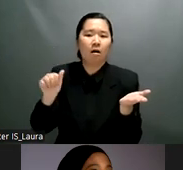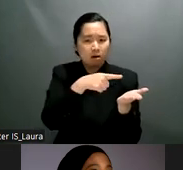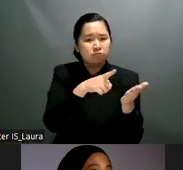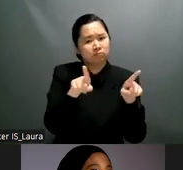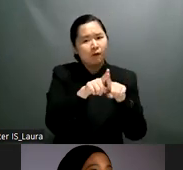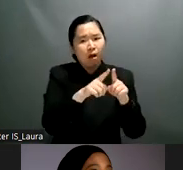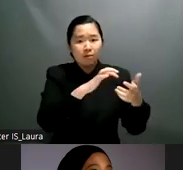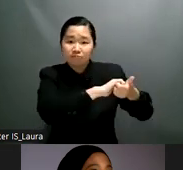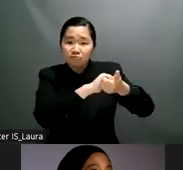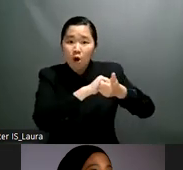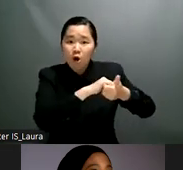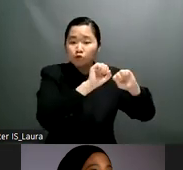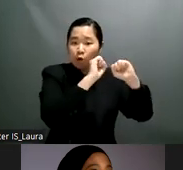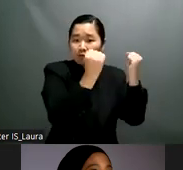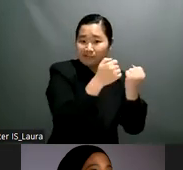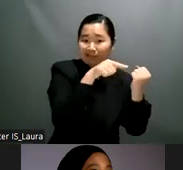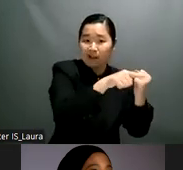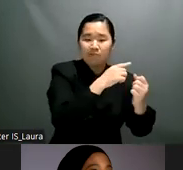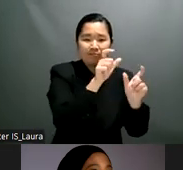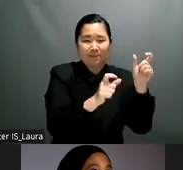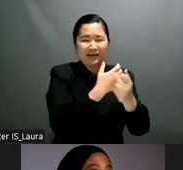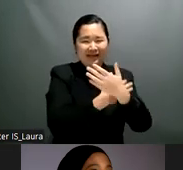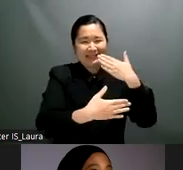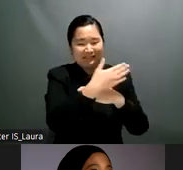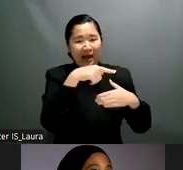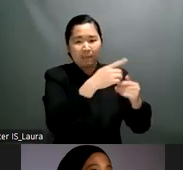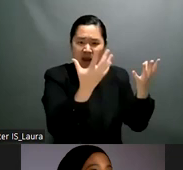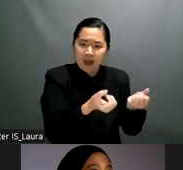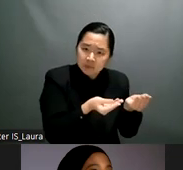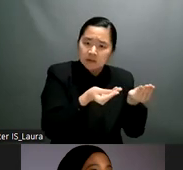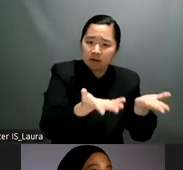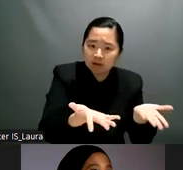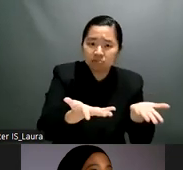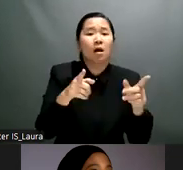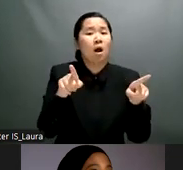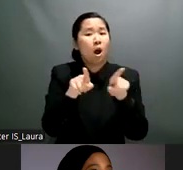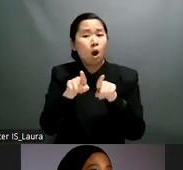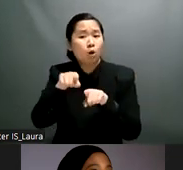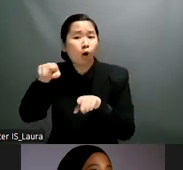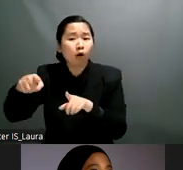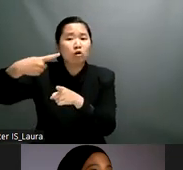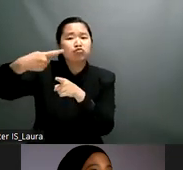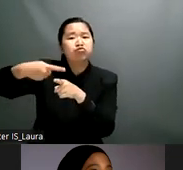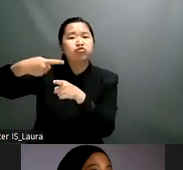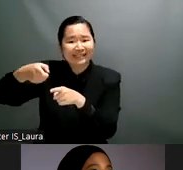of life another point was also the establishment and development of self-advocate organizations